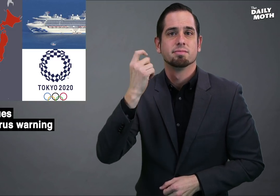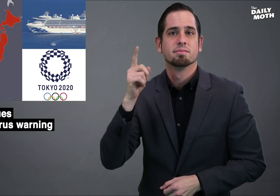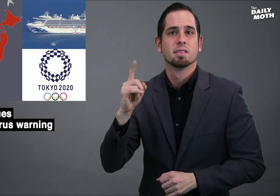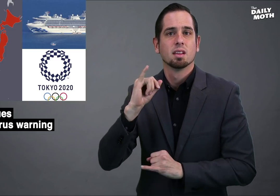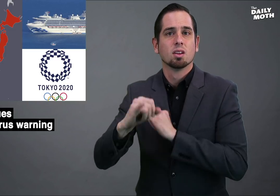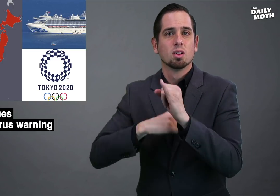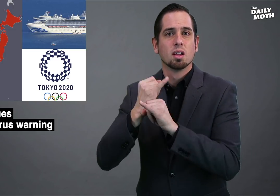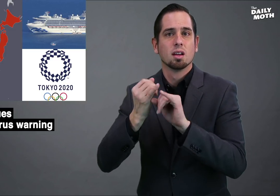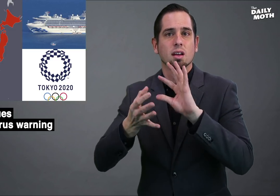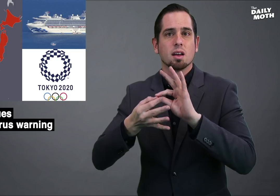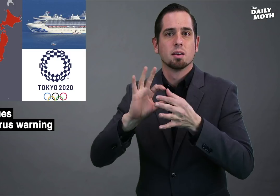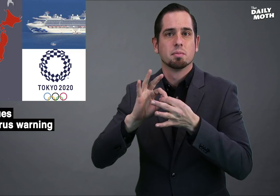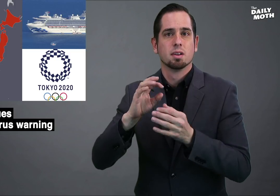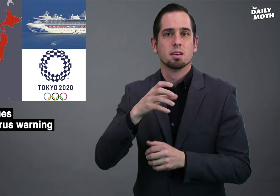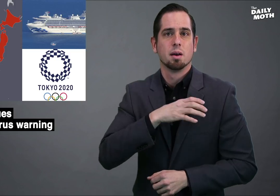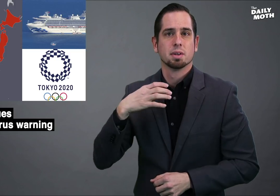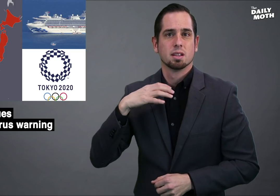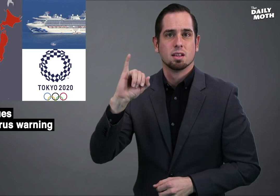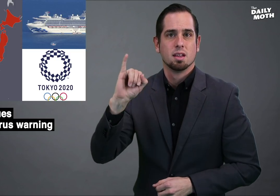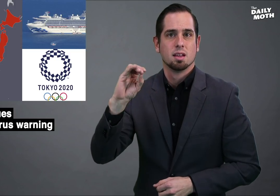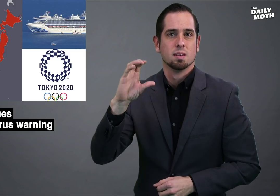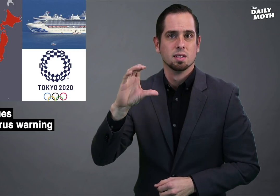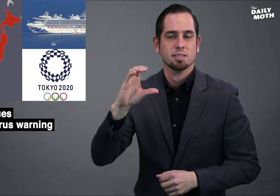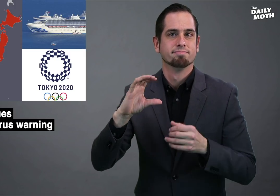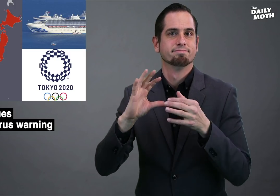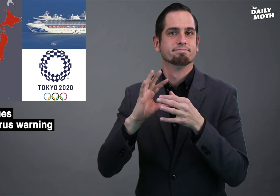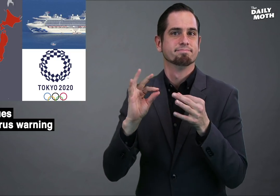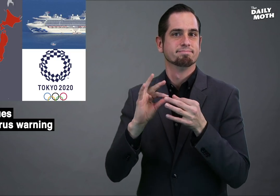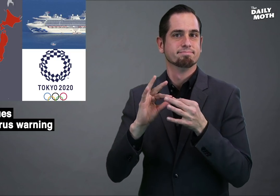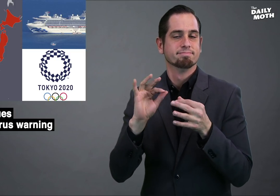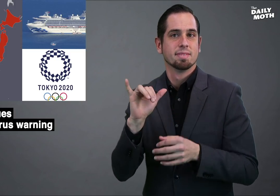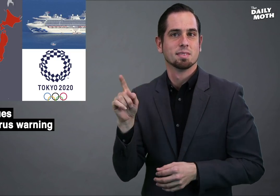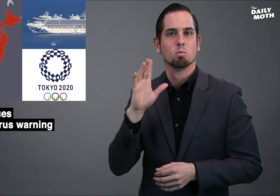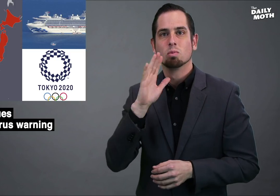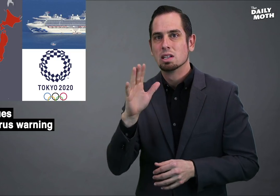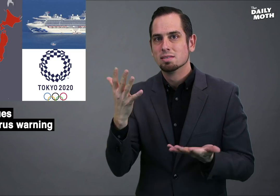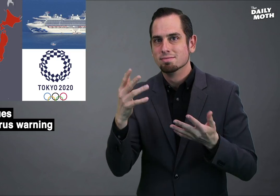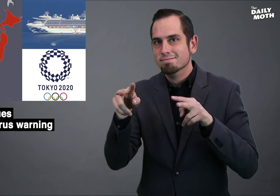The International Olympic Committee said they are going to